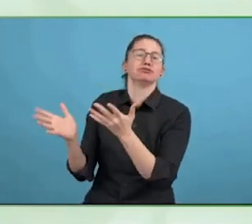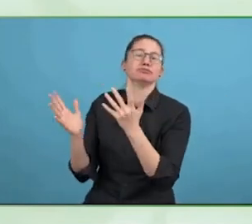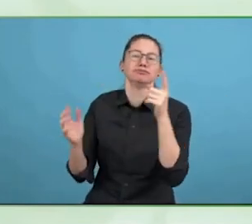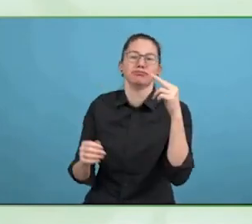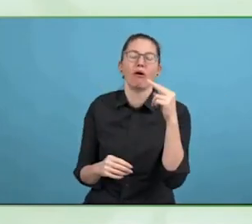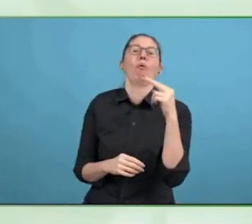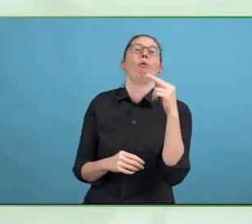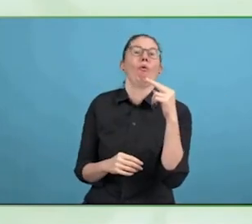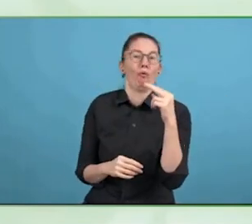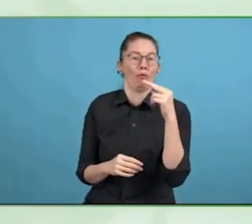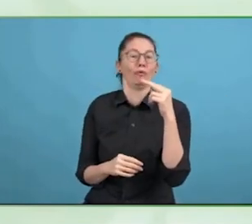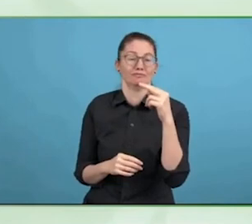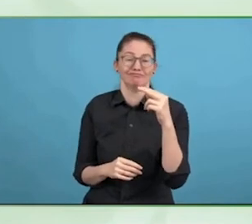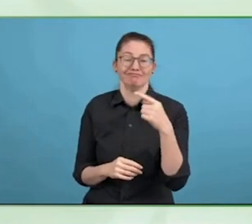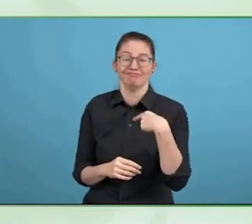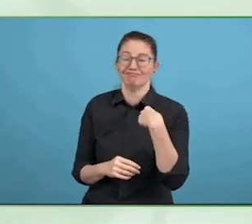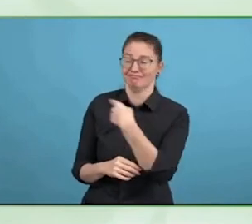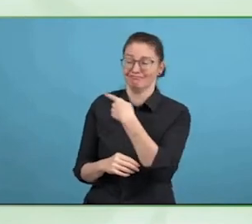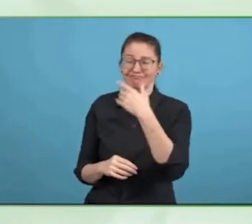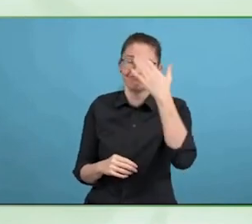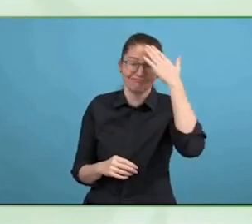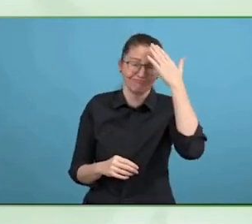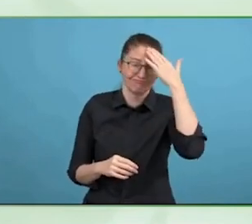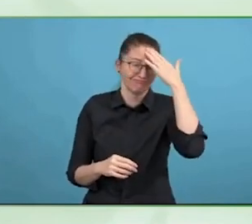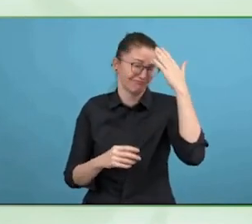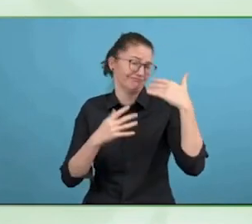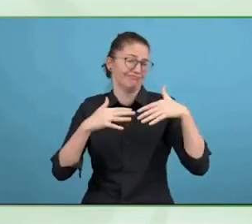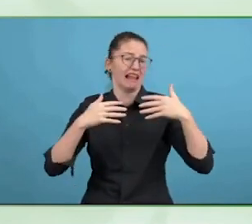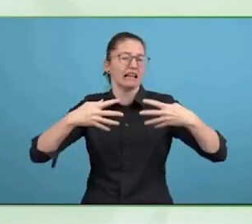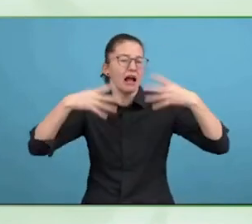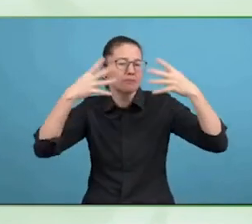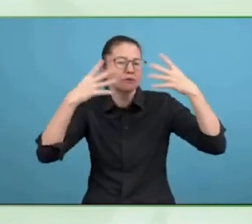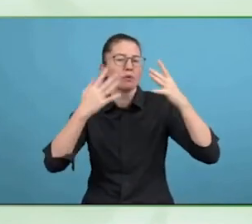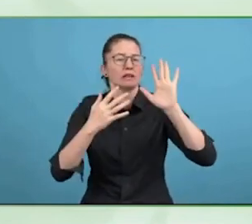It is becoming what I call a human first platform.